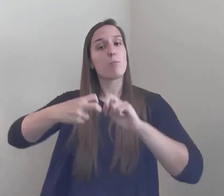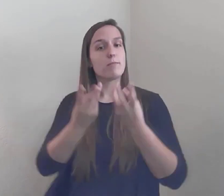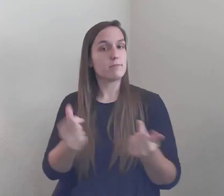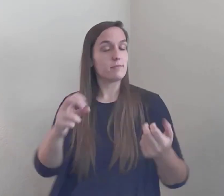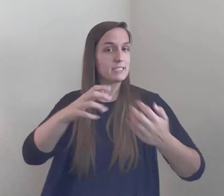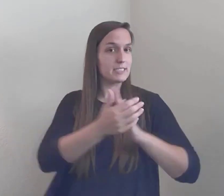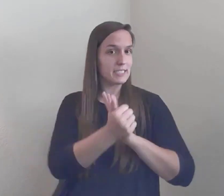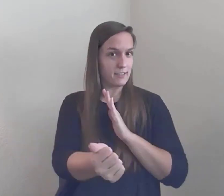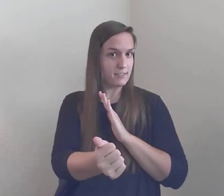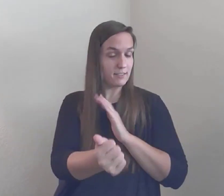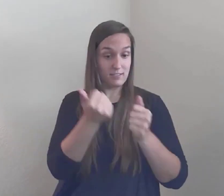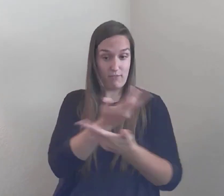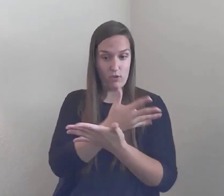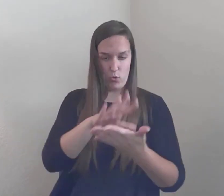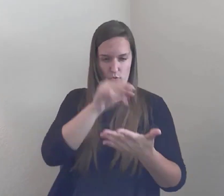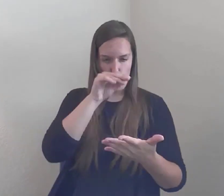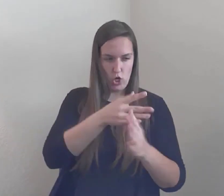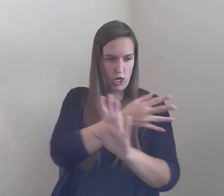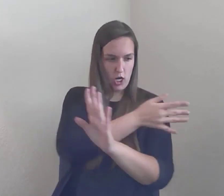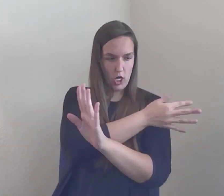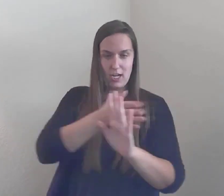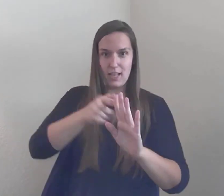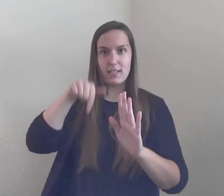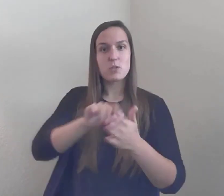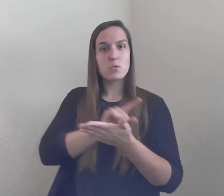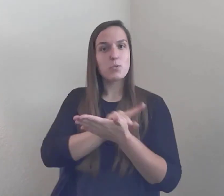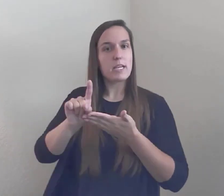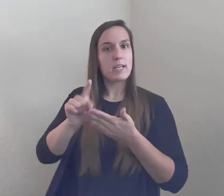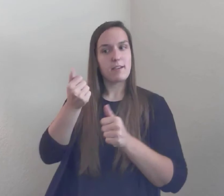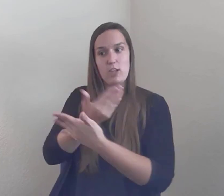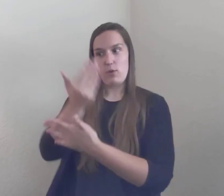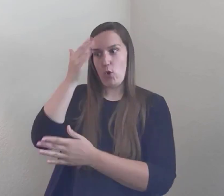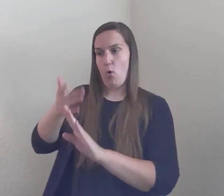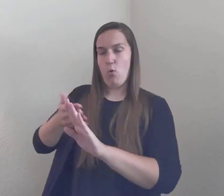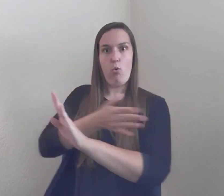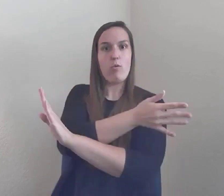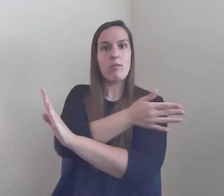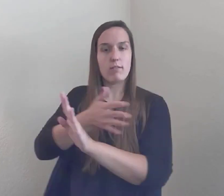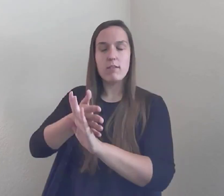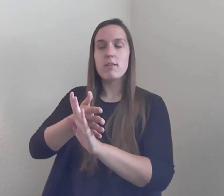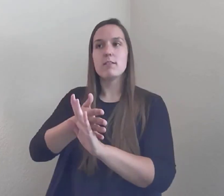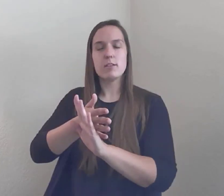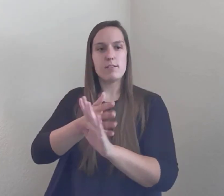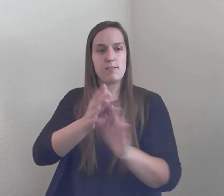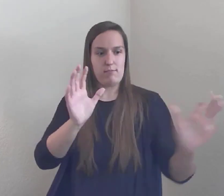along with what you've known already, and continue to make positive changes for people with disabilities…